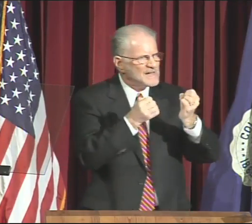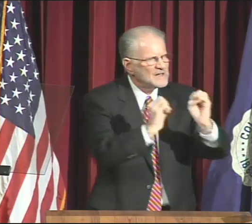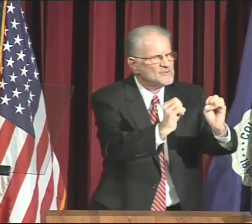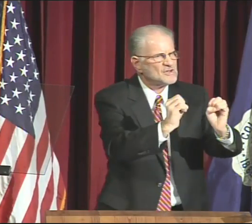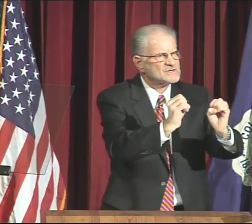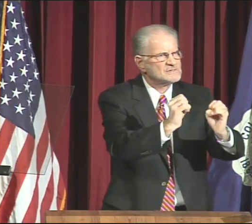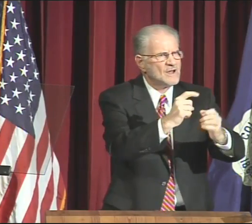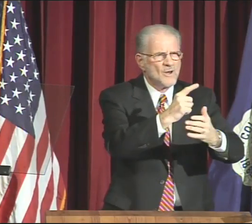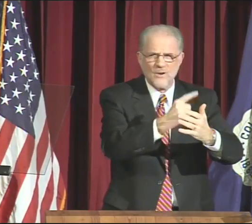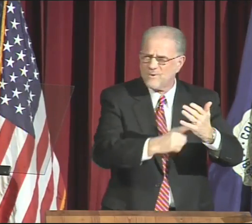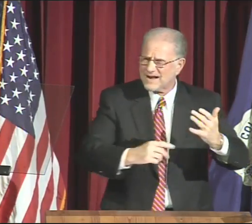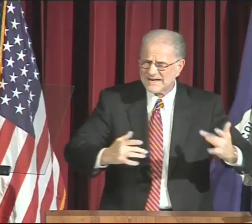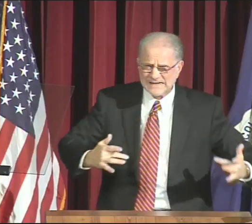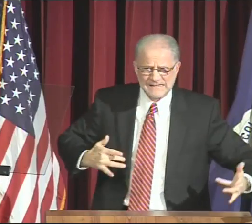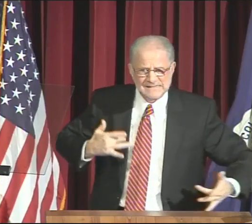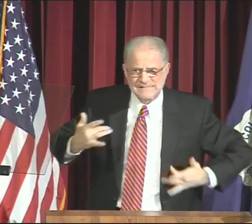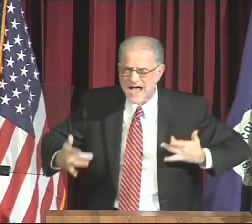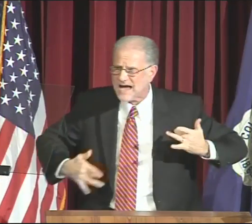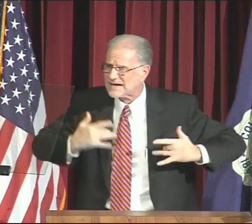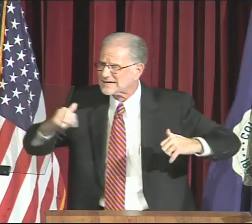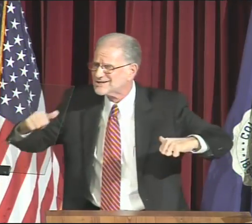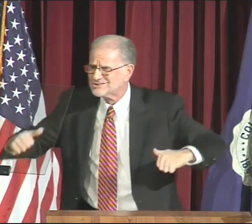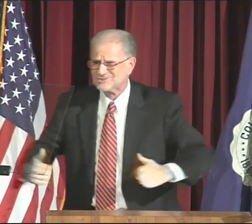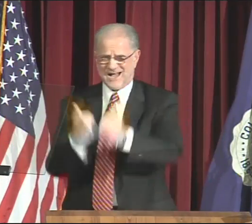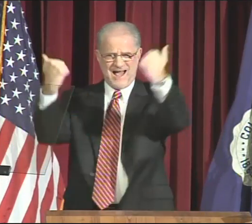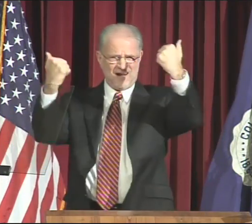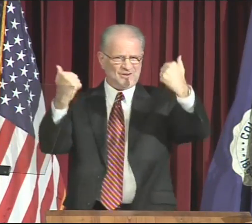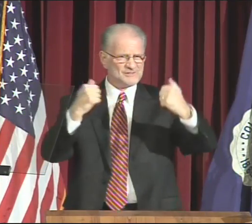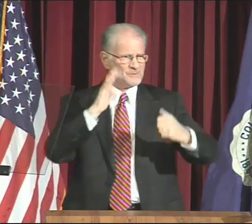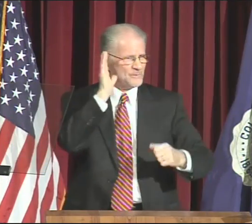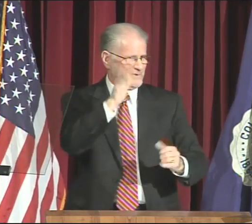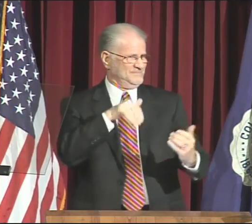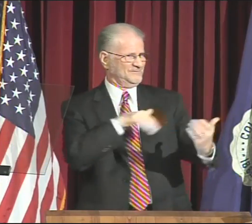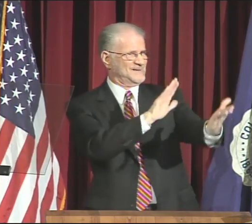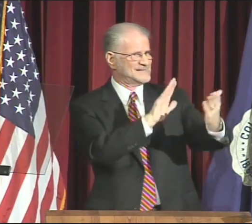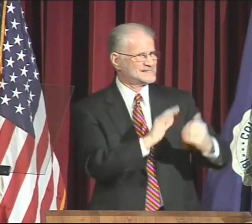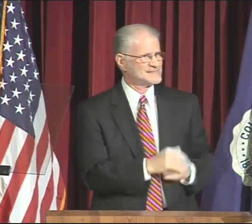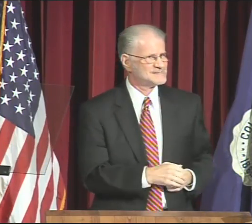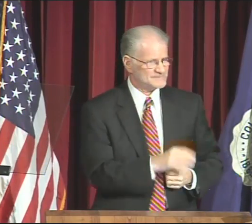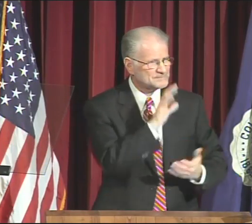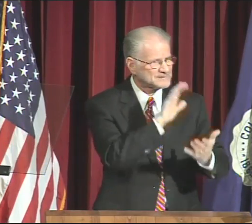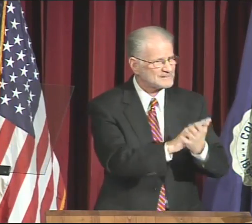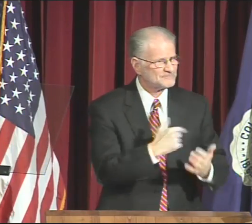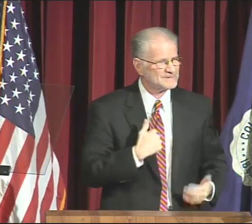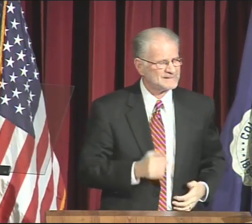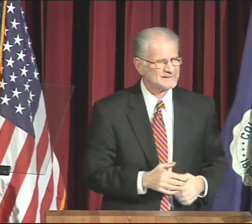This area will be a challenge, demanding all of our efforts. What an exciting challenge we'll face.